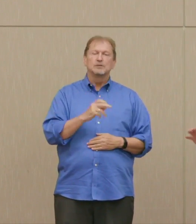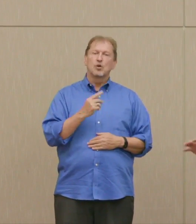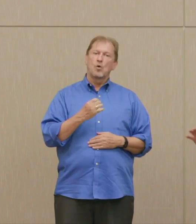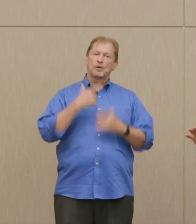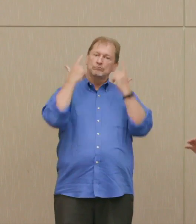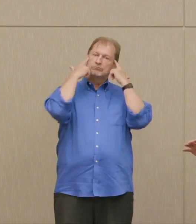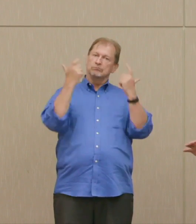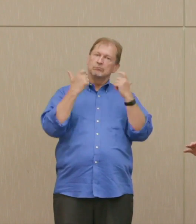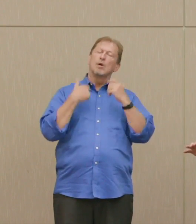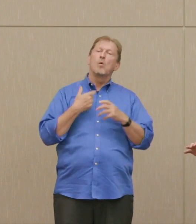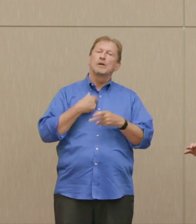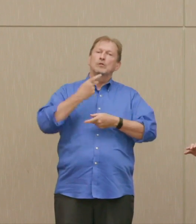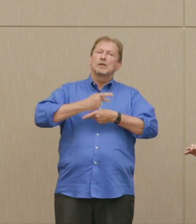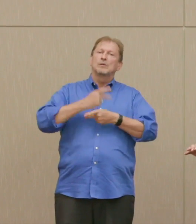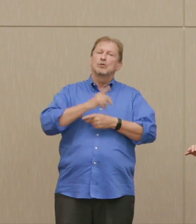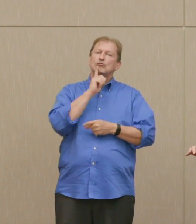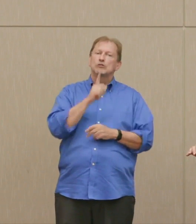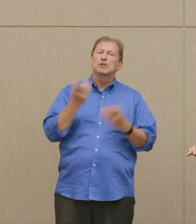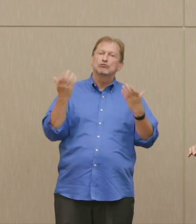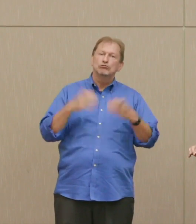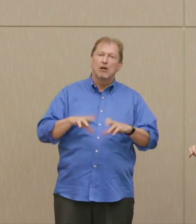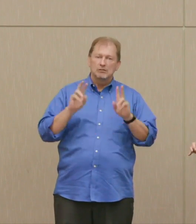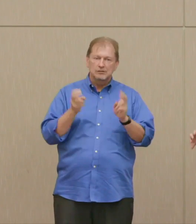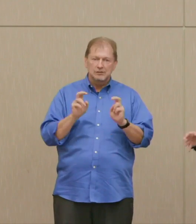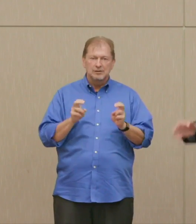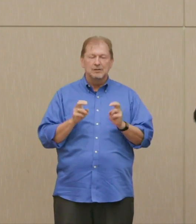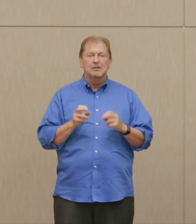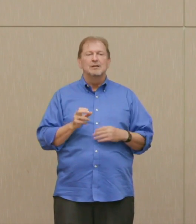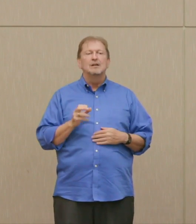a real chance that they will go.